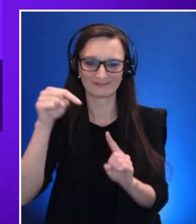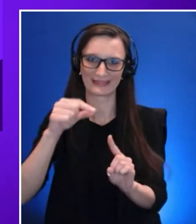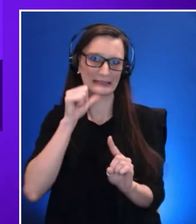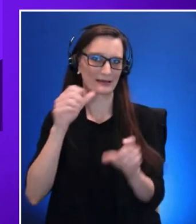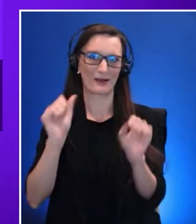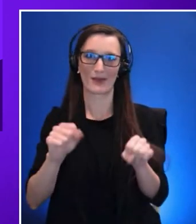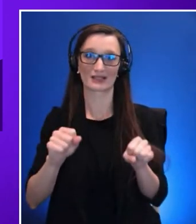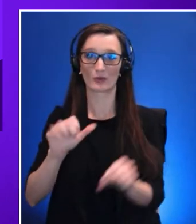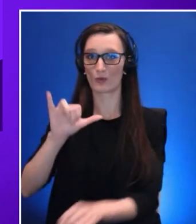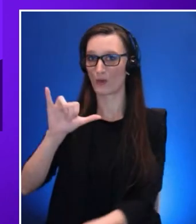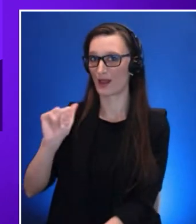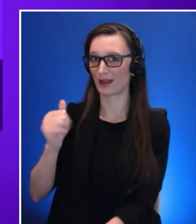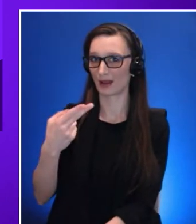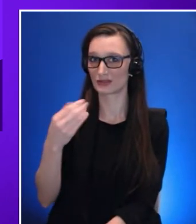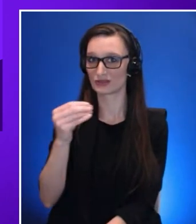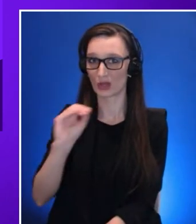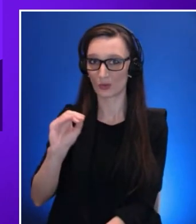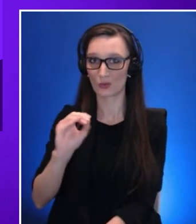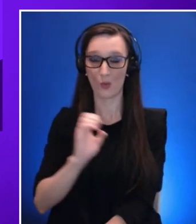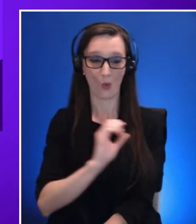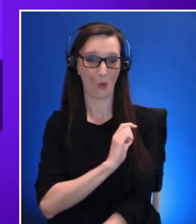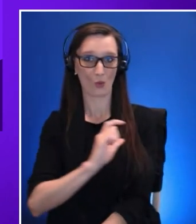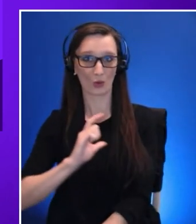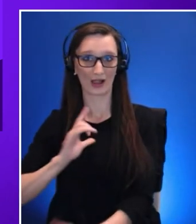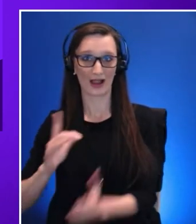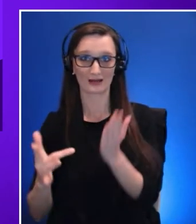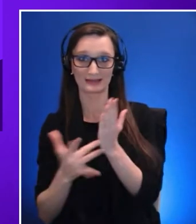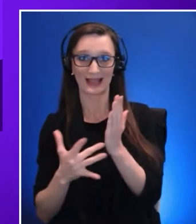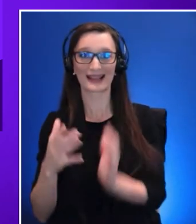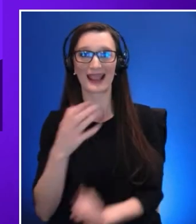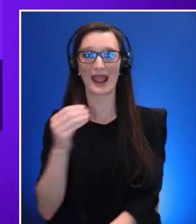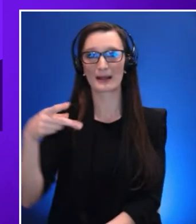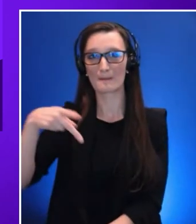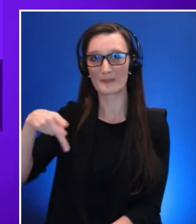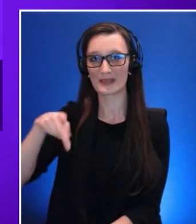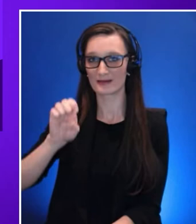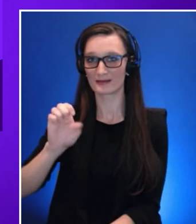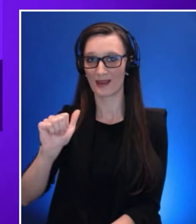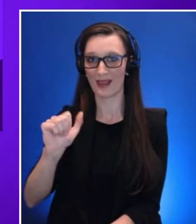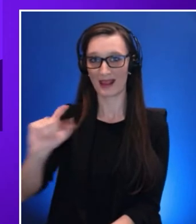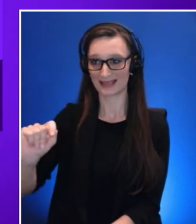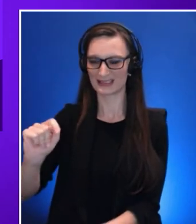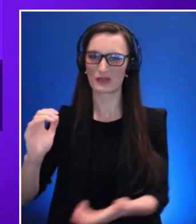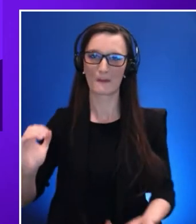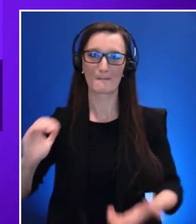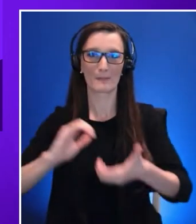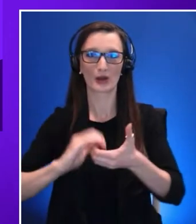and PEAT the partnership for employment and accessible technology. Without them we wouldn't